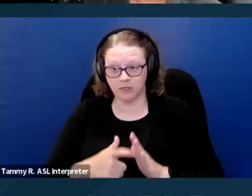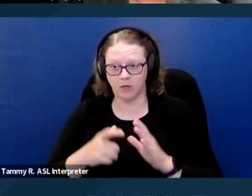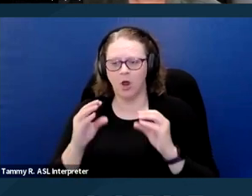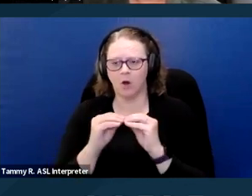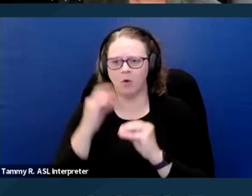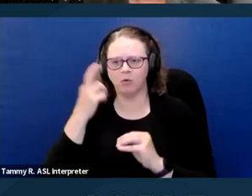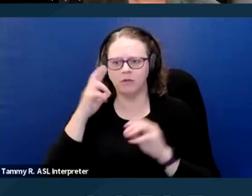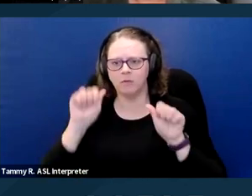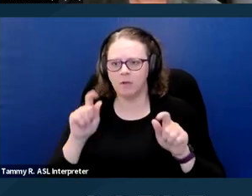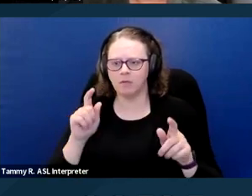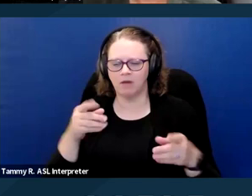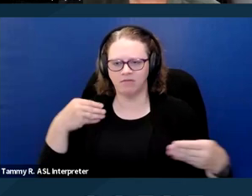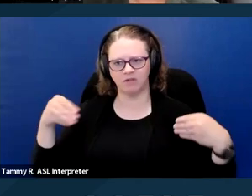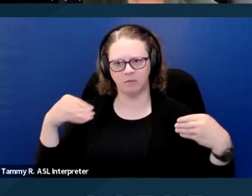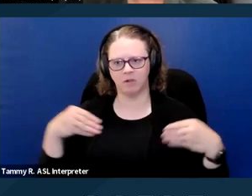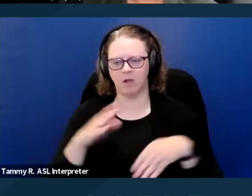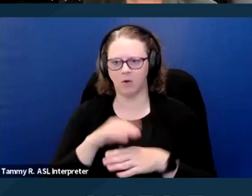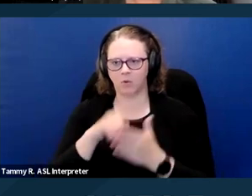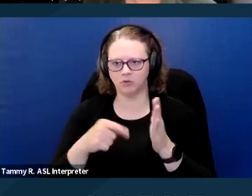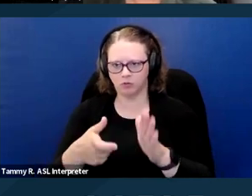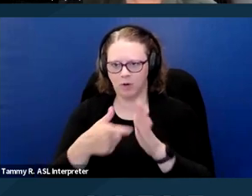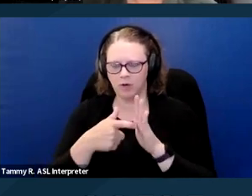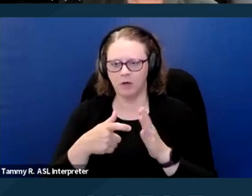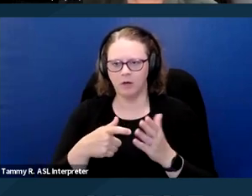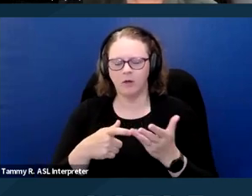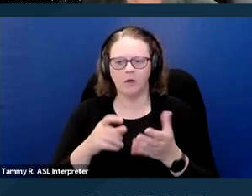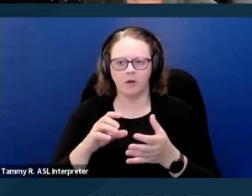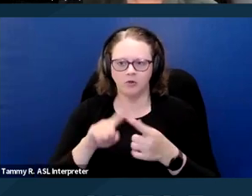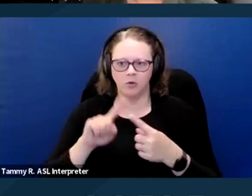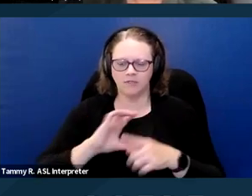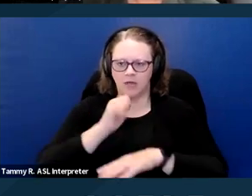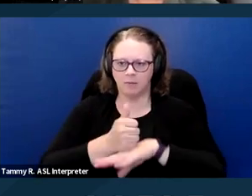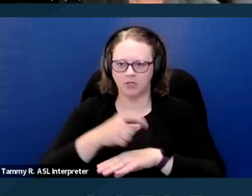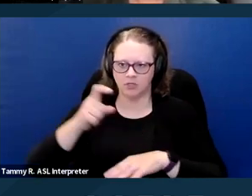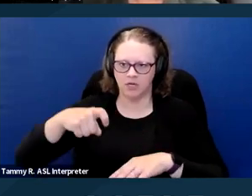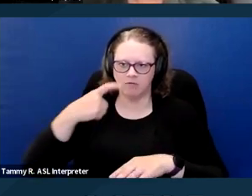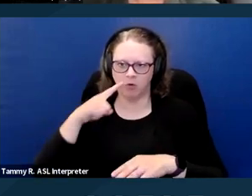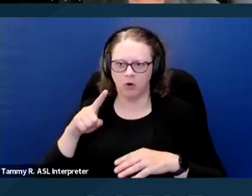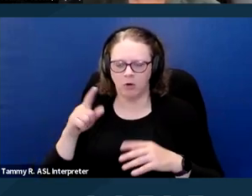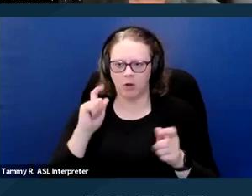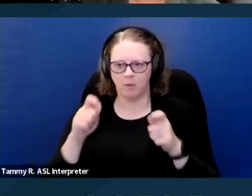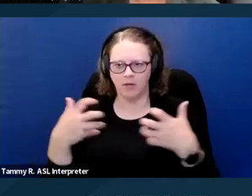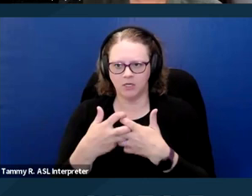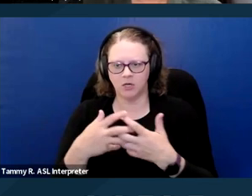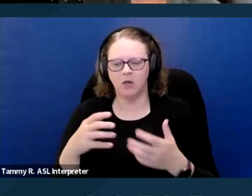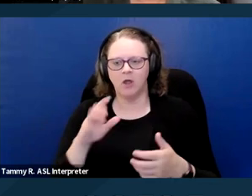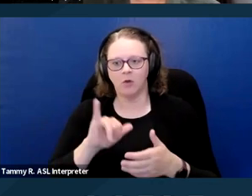and flexible on what's required to establish a need for an accommodation. Those regulations explicitly provide that confirmation